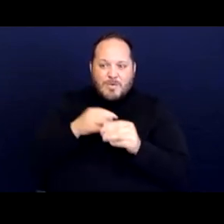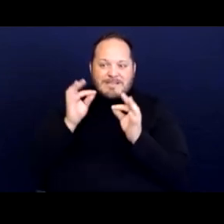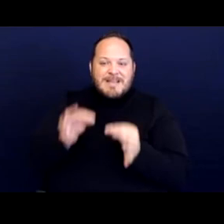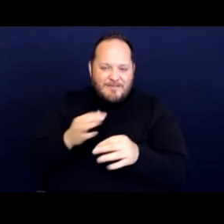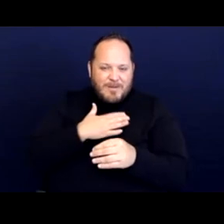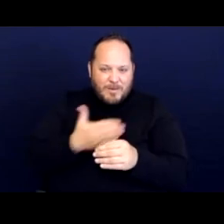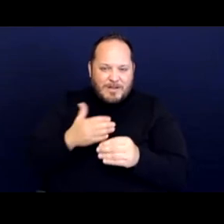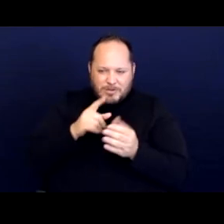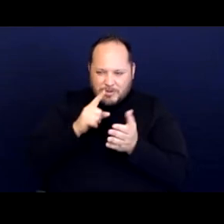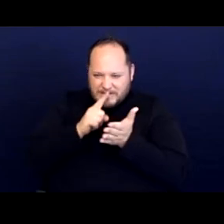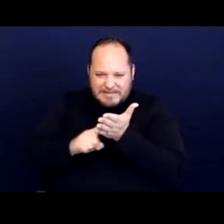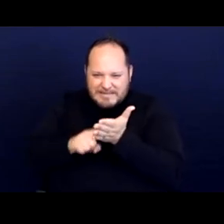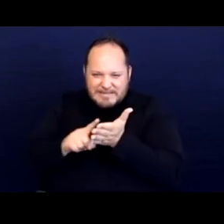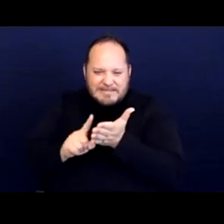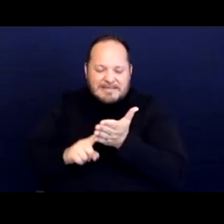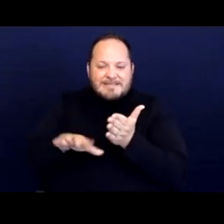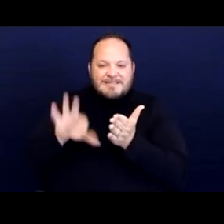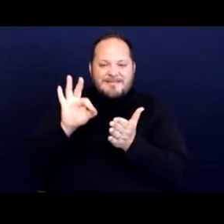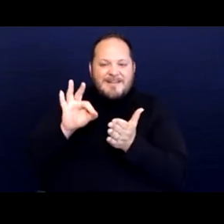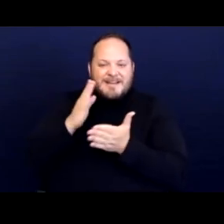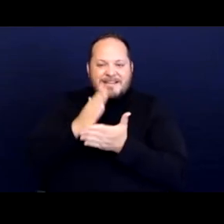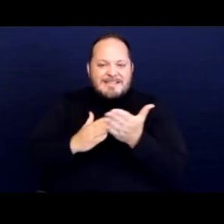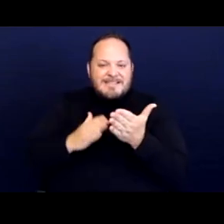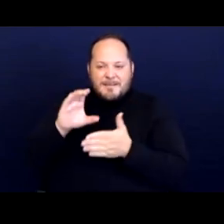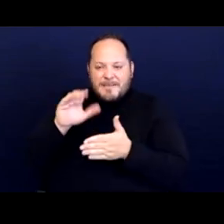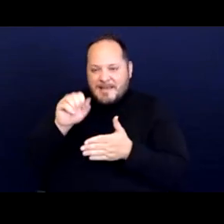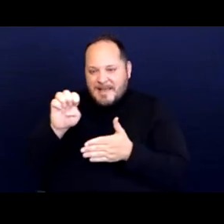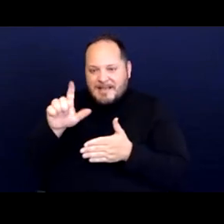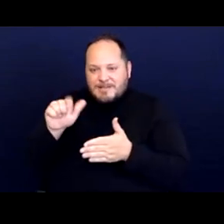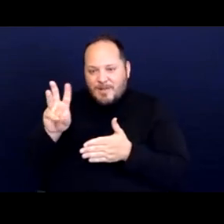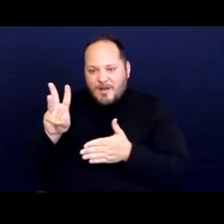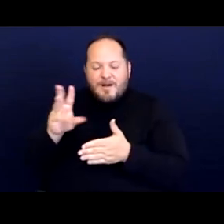with you to find some case law and some additional answers.